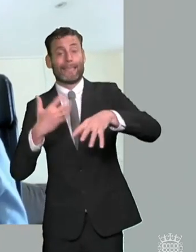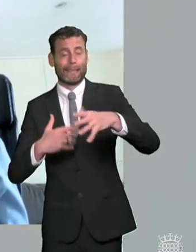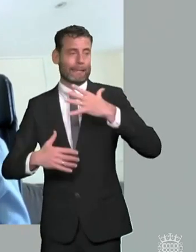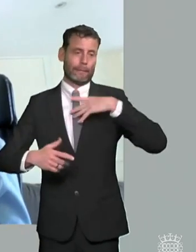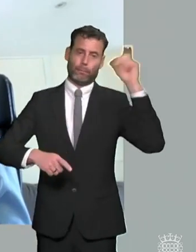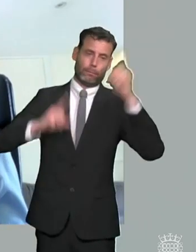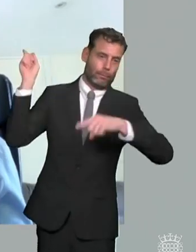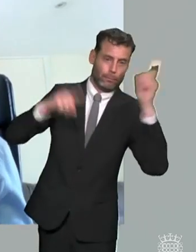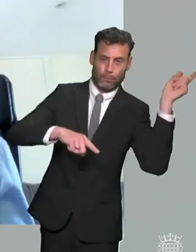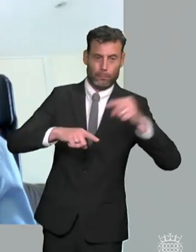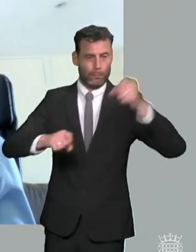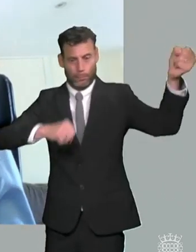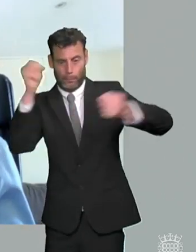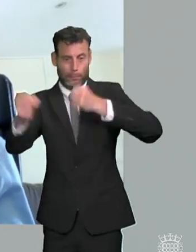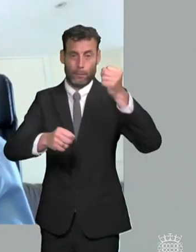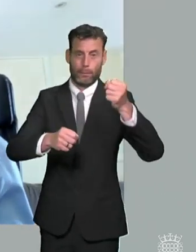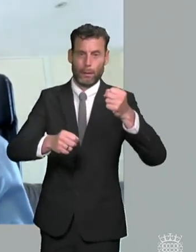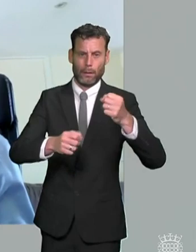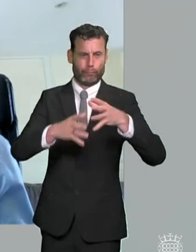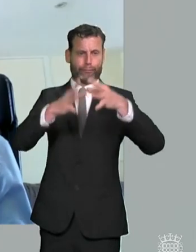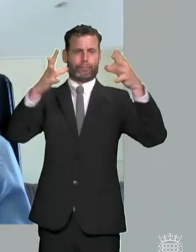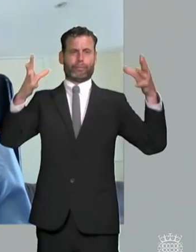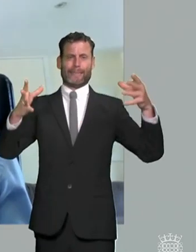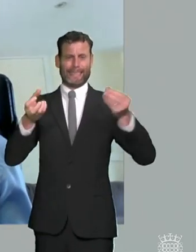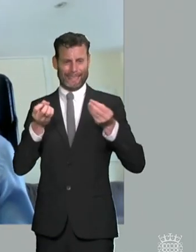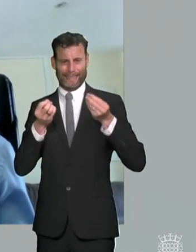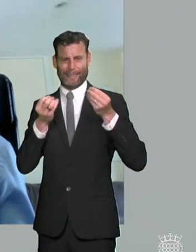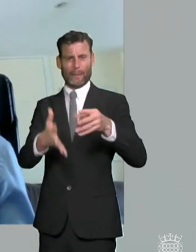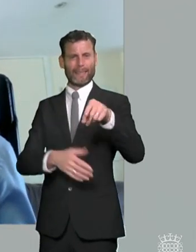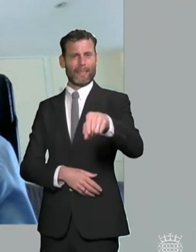where the where the money is spent so going back to your original question how can we how how can